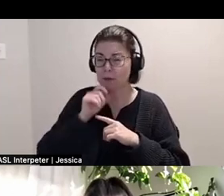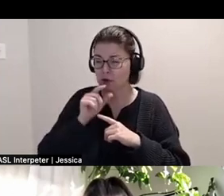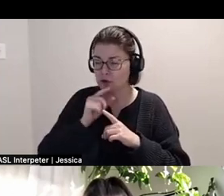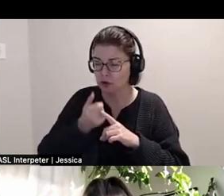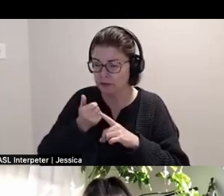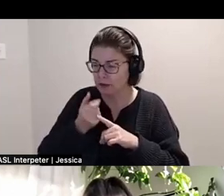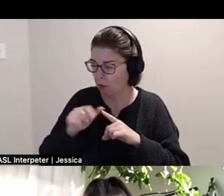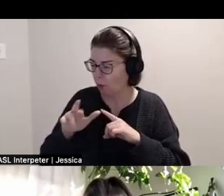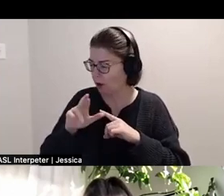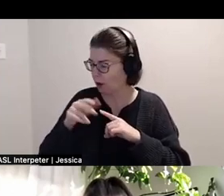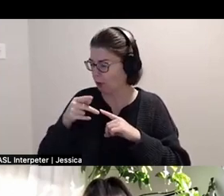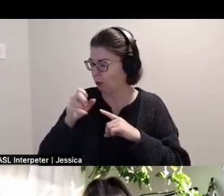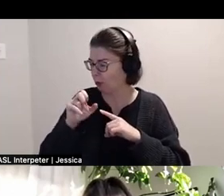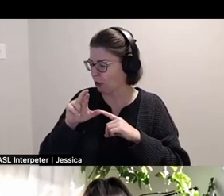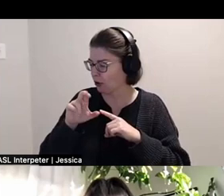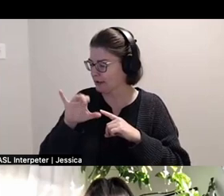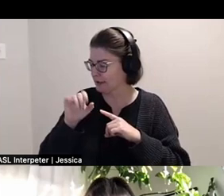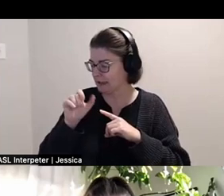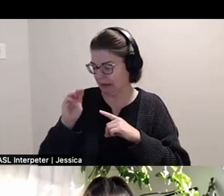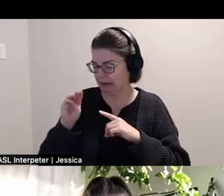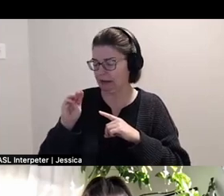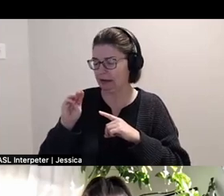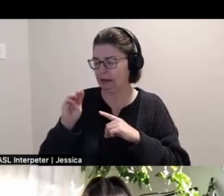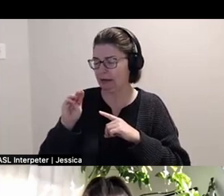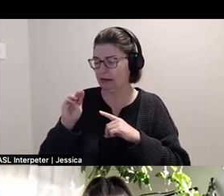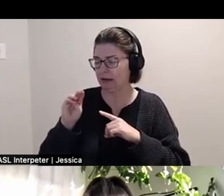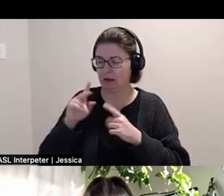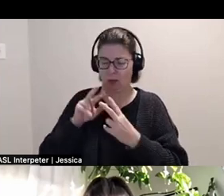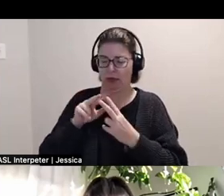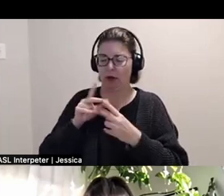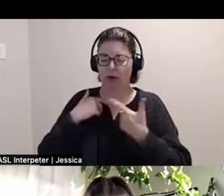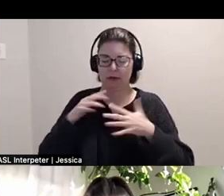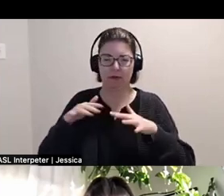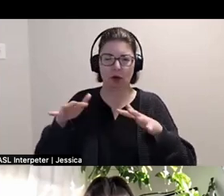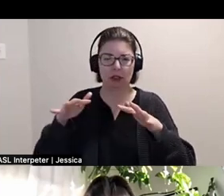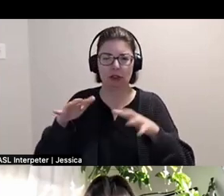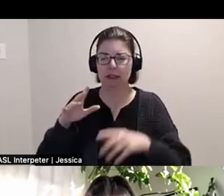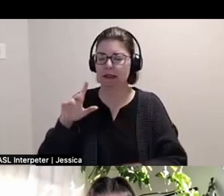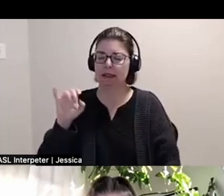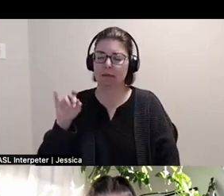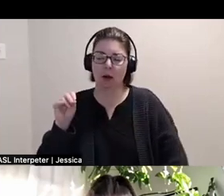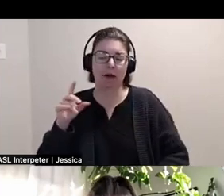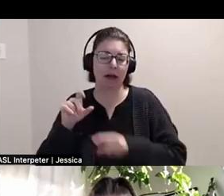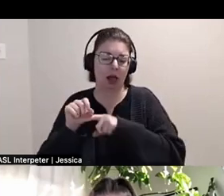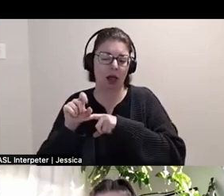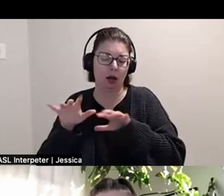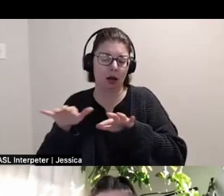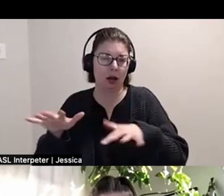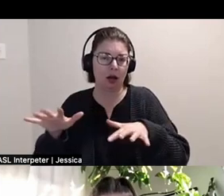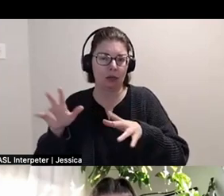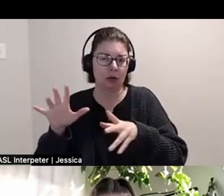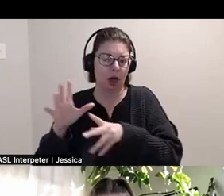but one of them has, there is something about vibrations like it, tobacco, sends it signals that attracts pollinators